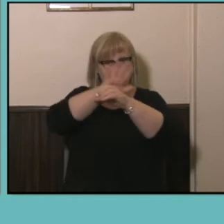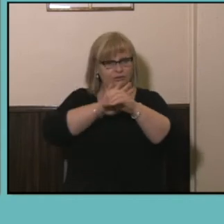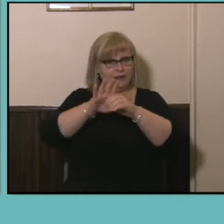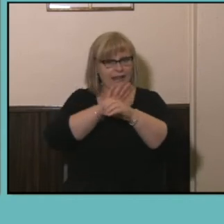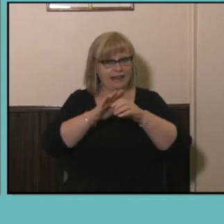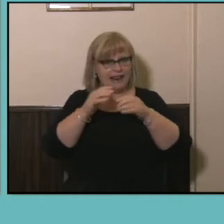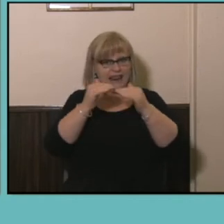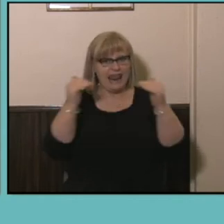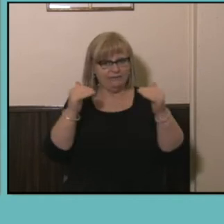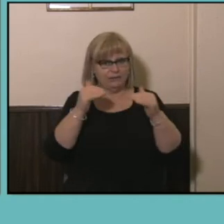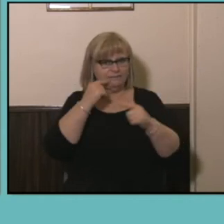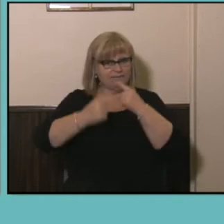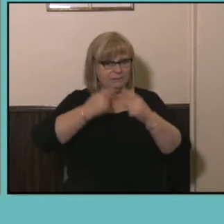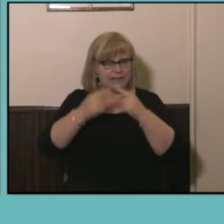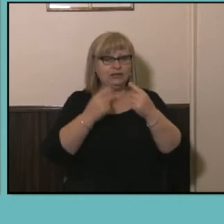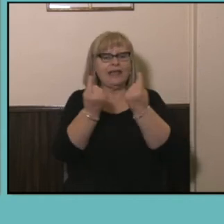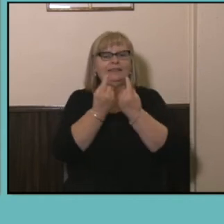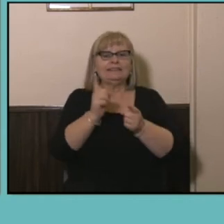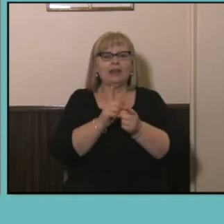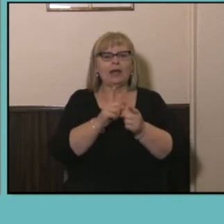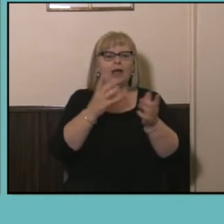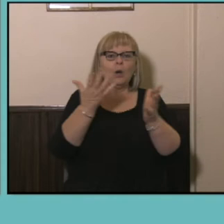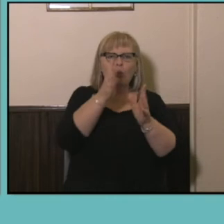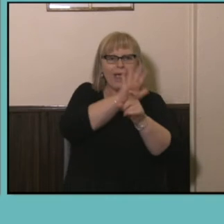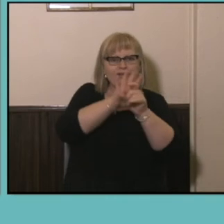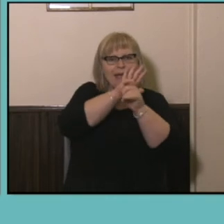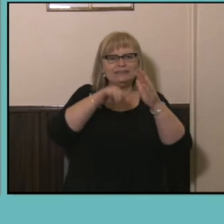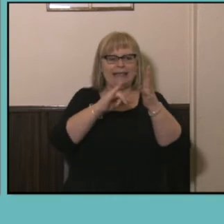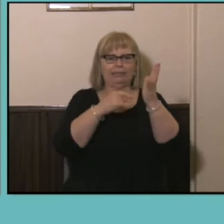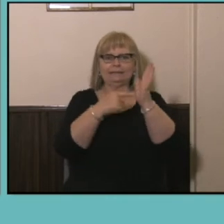us now, so things like section of state where we can tease out rural and urban